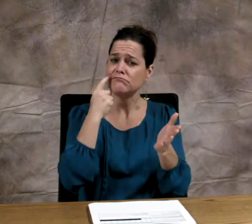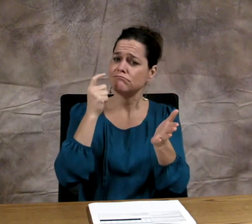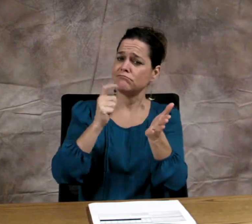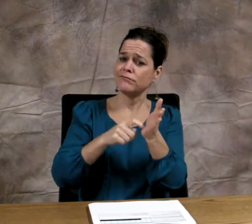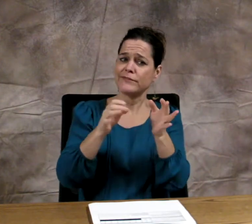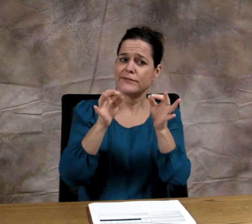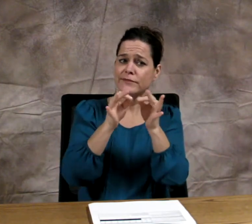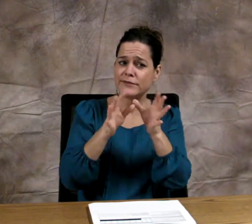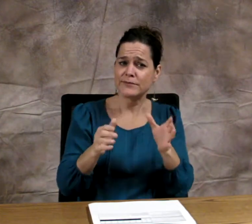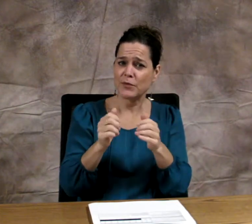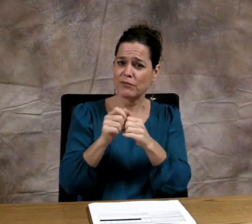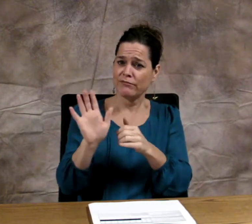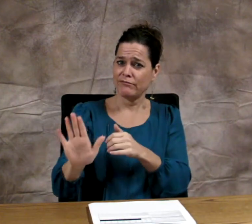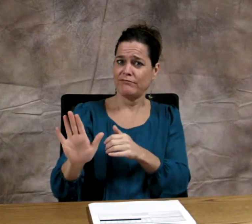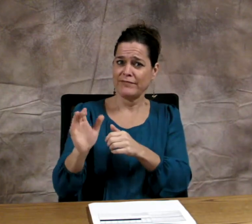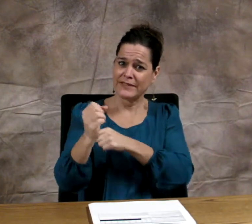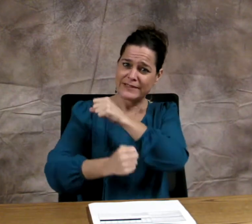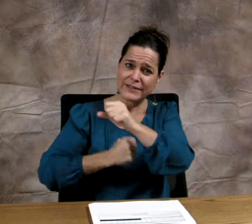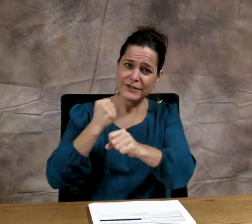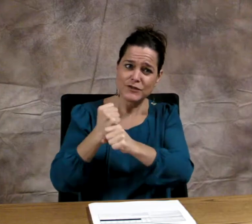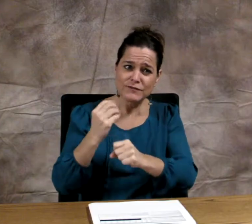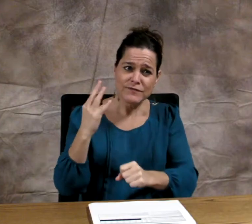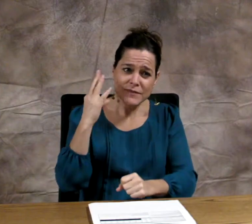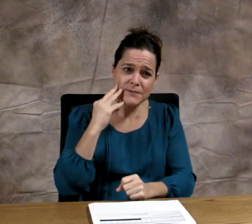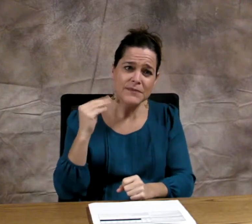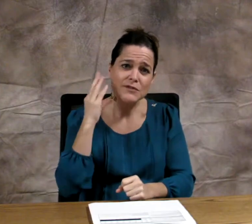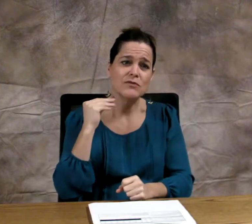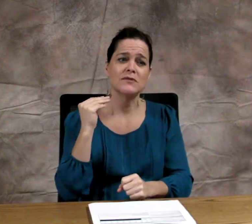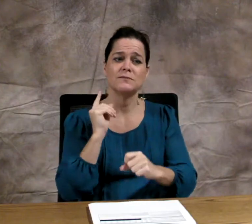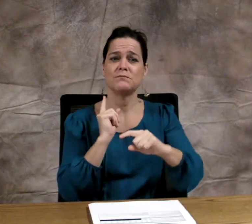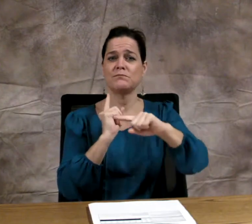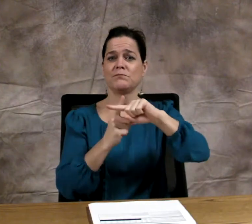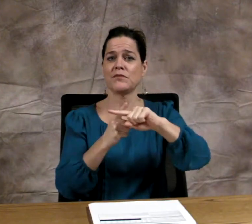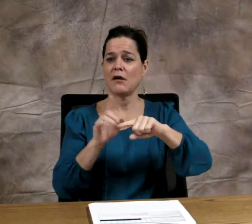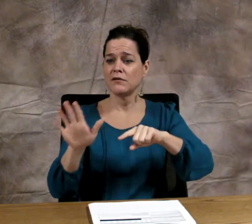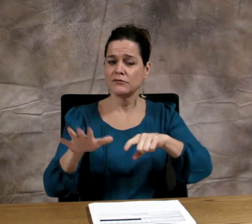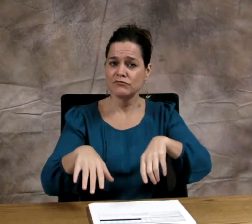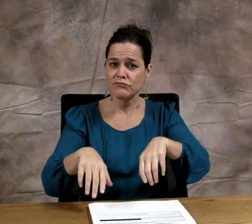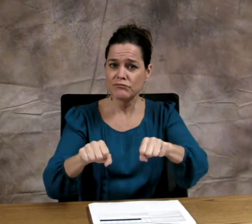You can see rate increases based on years of experience.